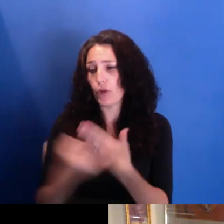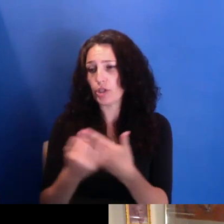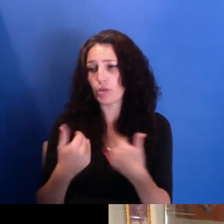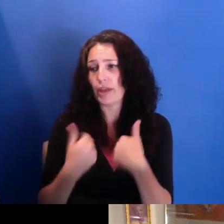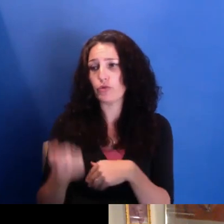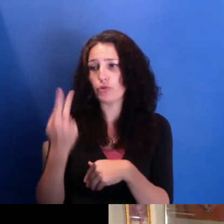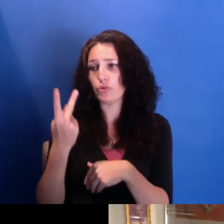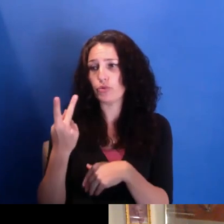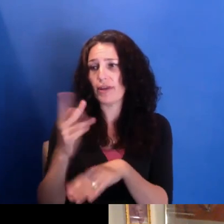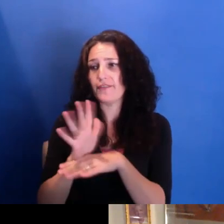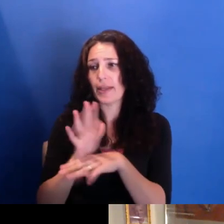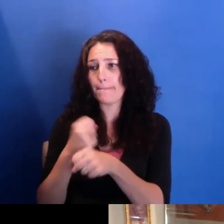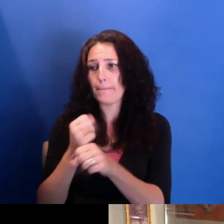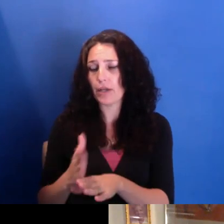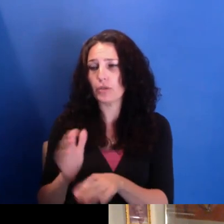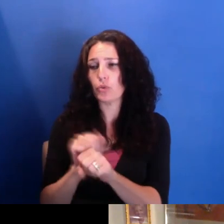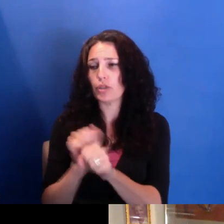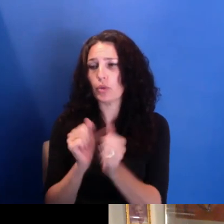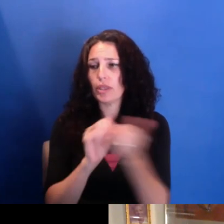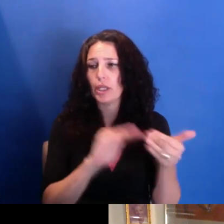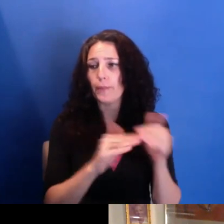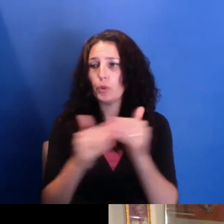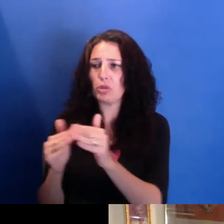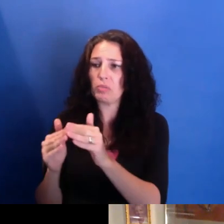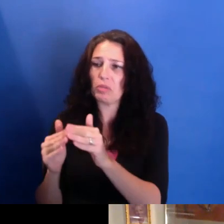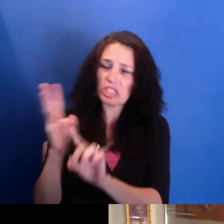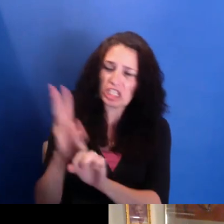for about six to eight months to produce these short community histories.